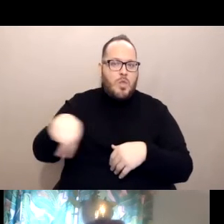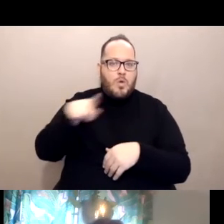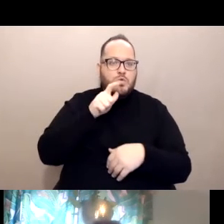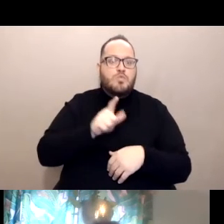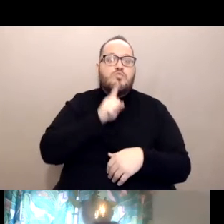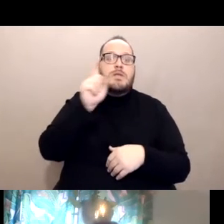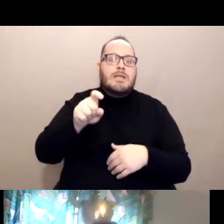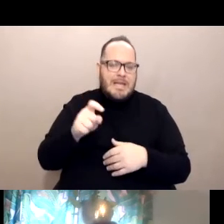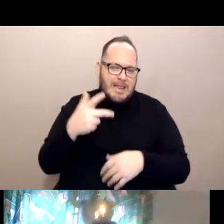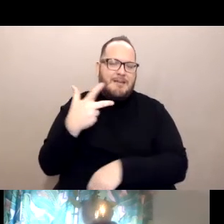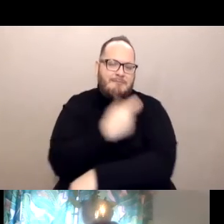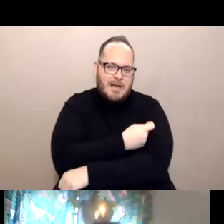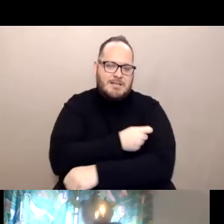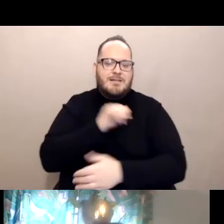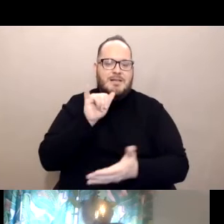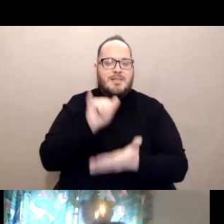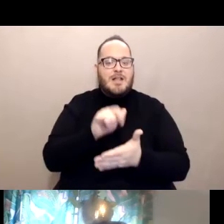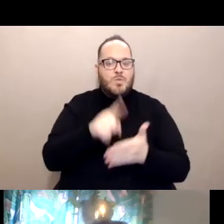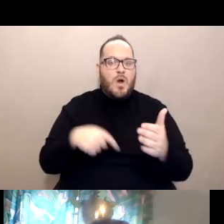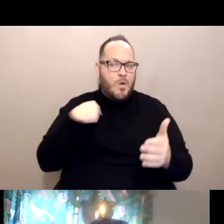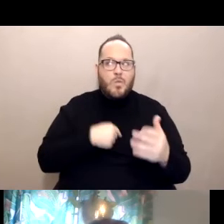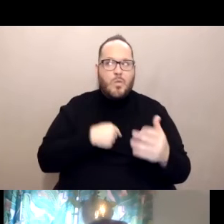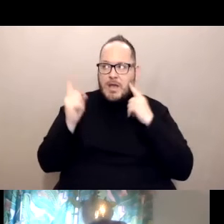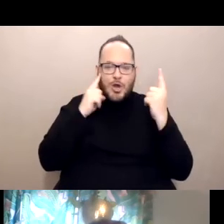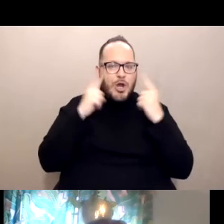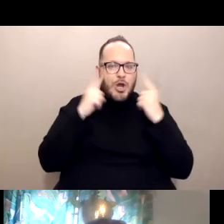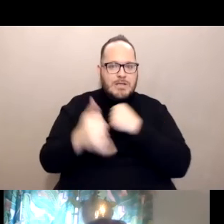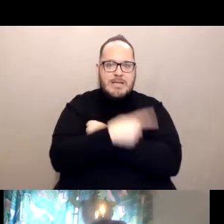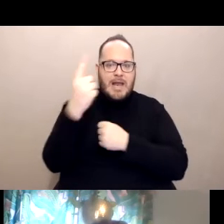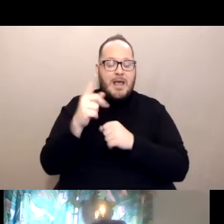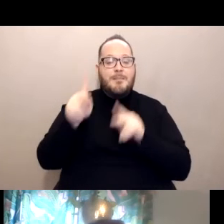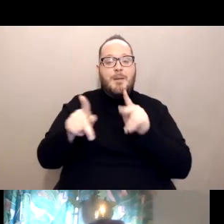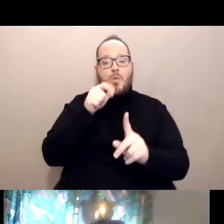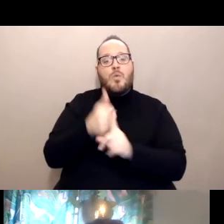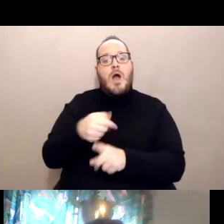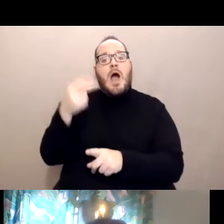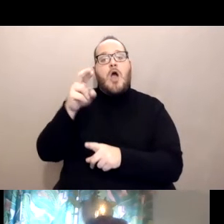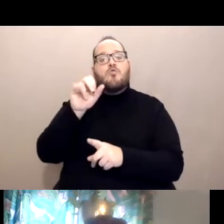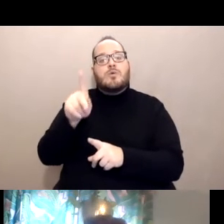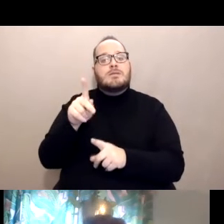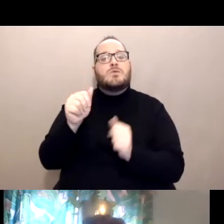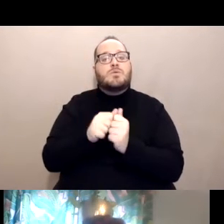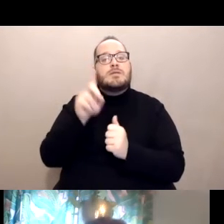That's what we're here about today. People who are at high risk and with disabilities who really need the vaccine